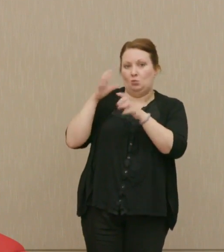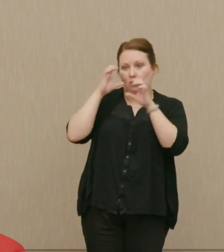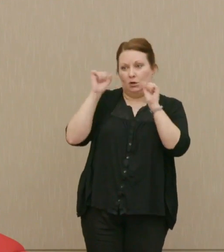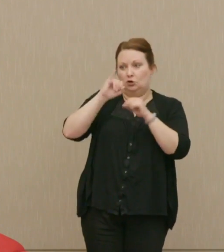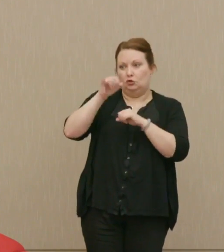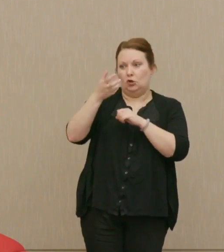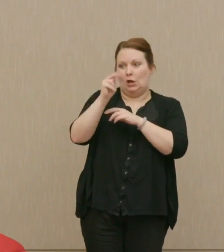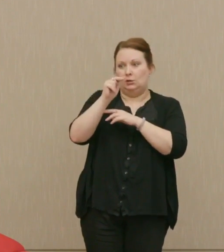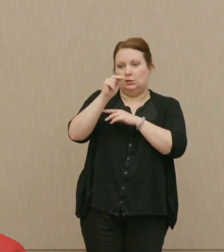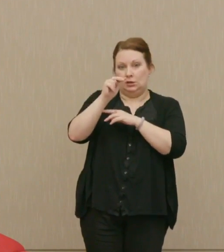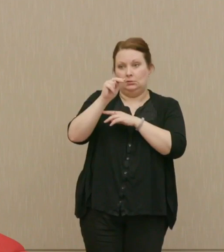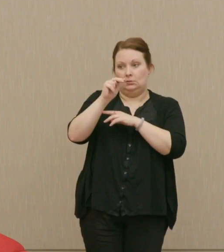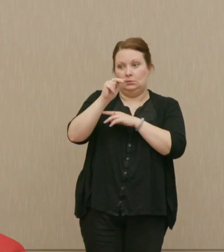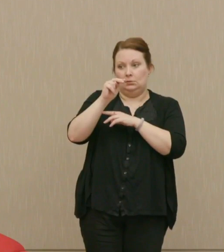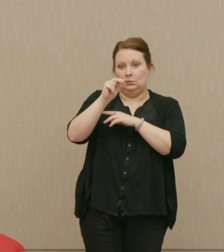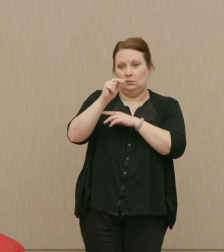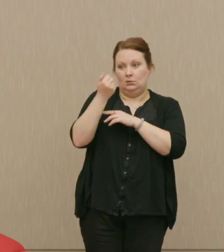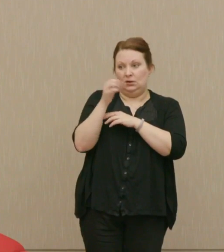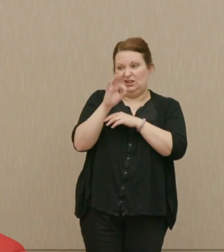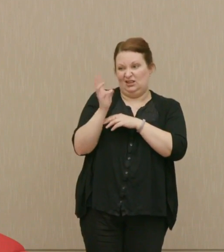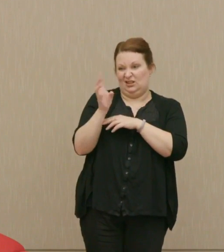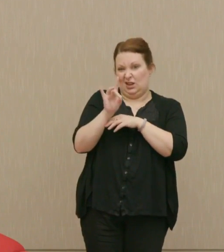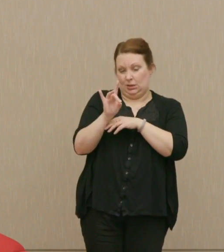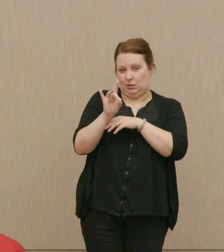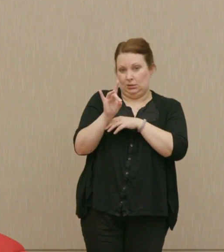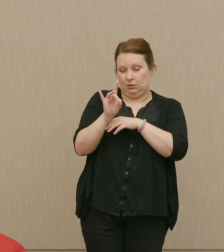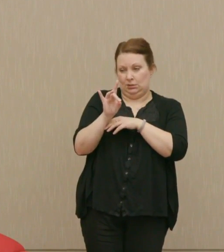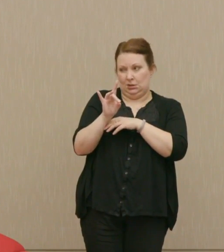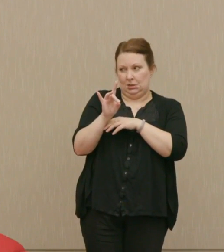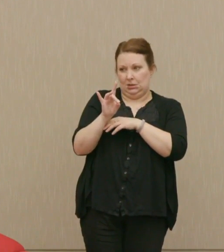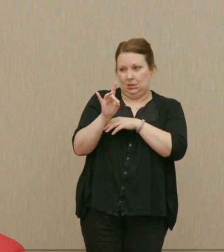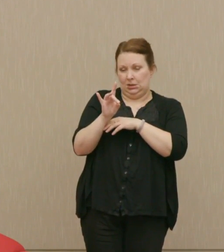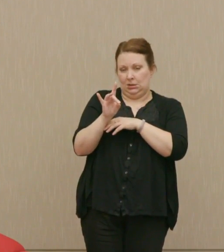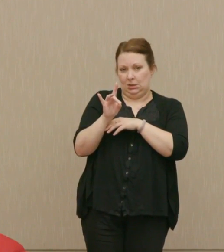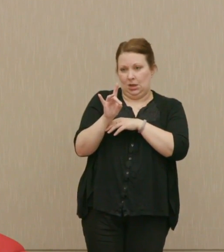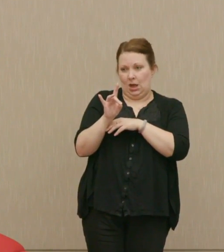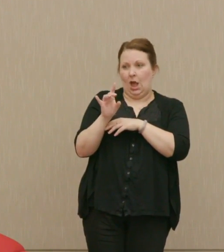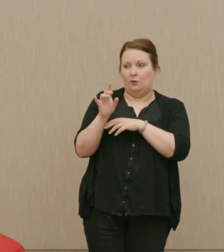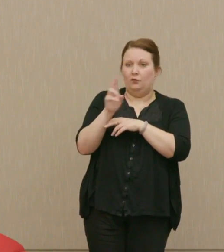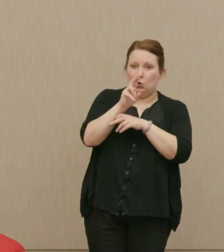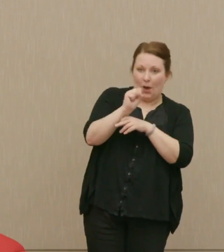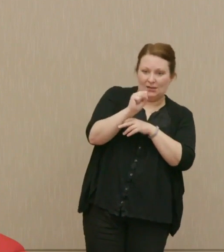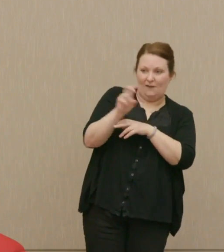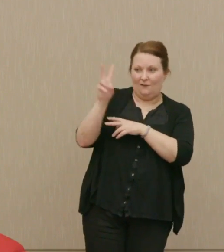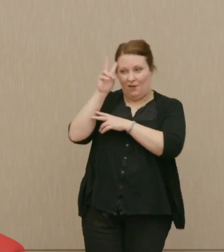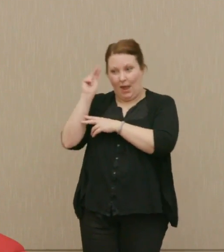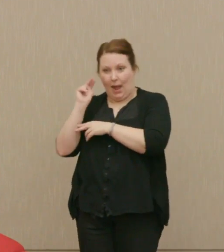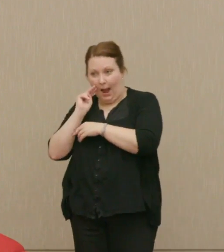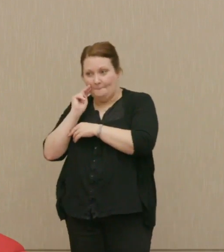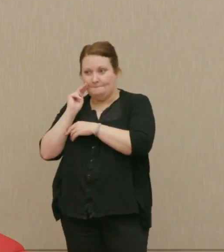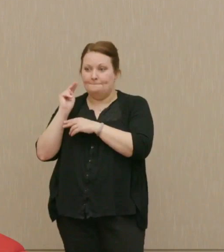Johnson in '68 and the North Vietnamese leadership, not to go to those.